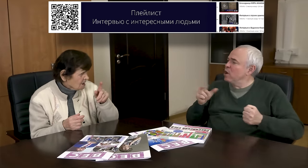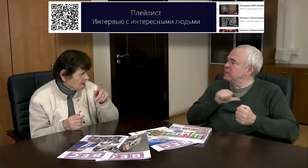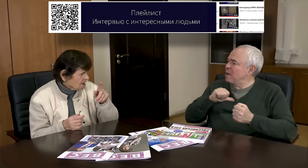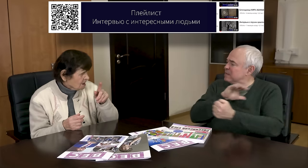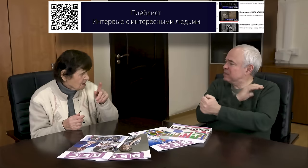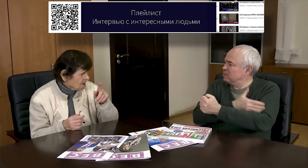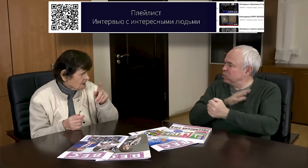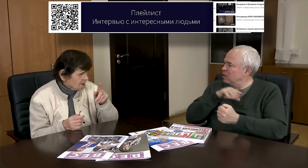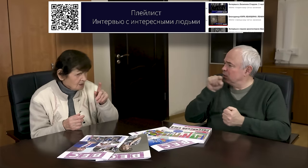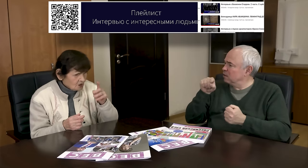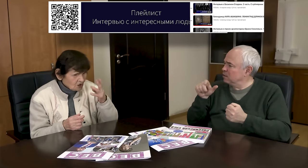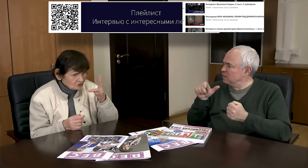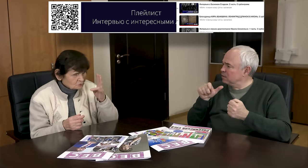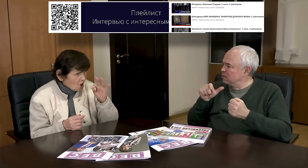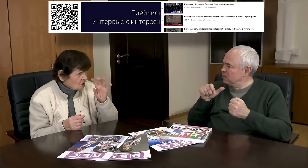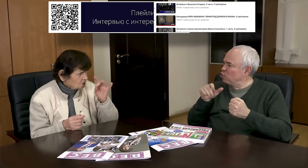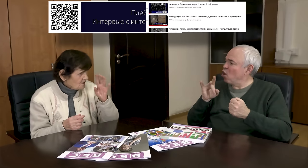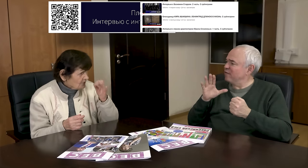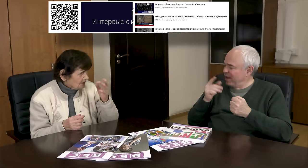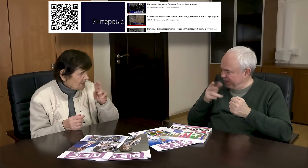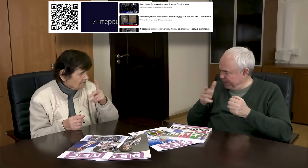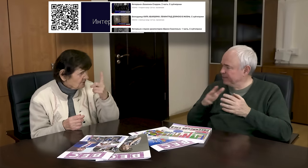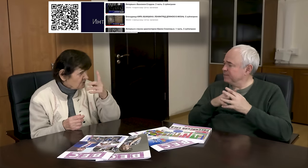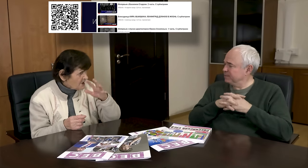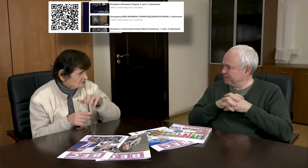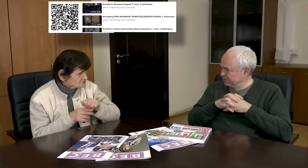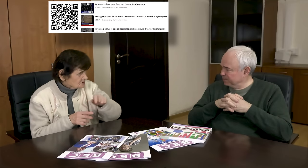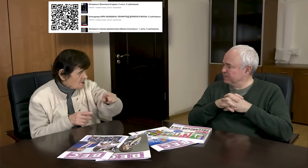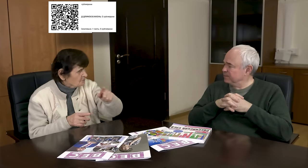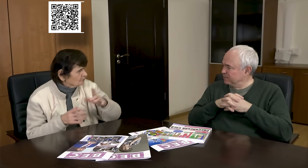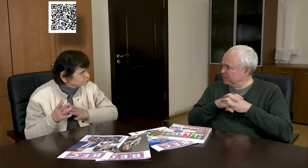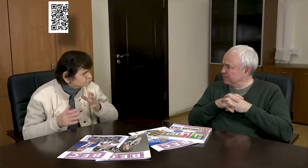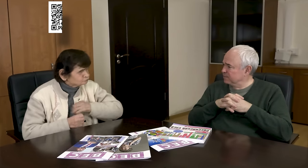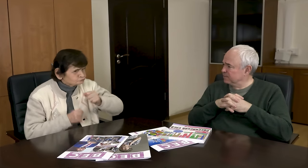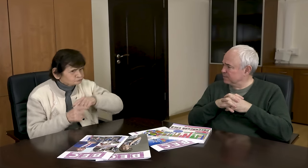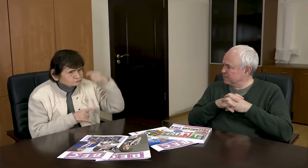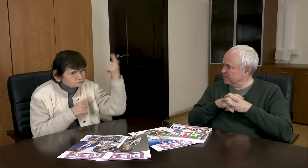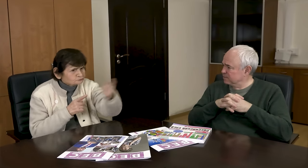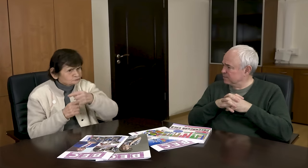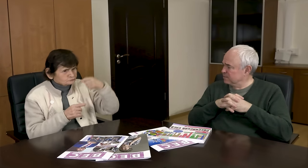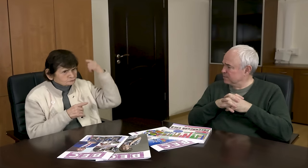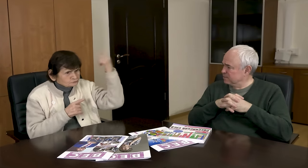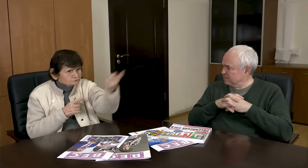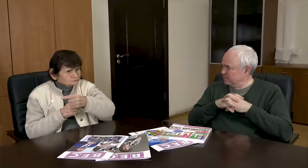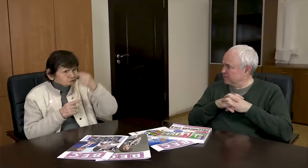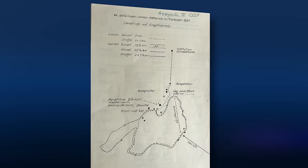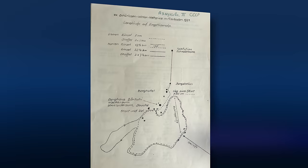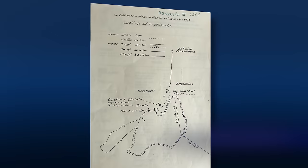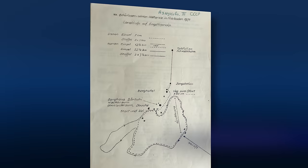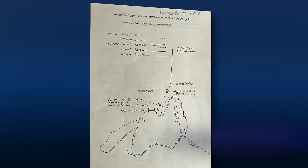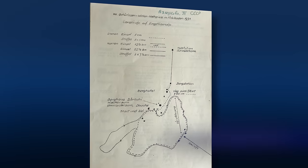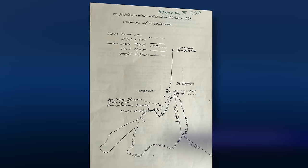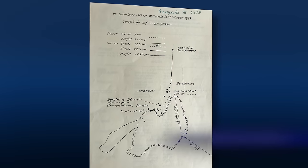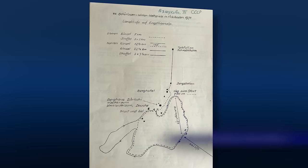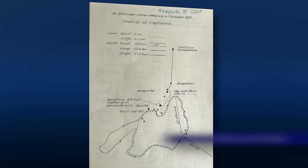A skier from Norway took first place. I watched her as she actively trained, doing laps around the track.